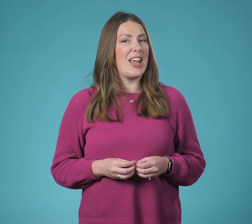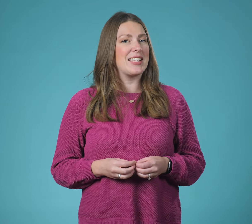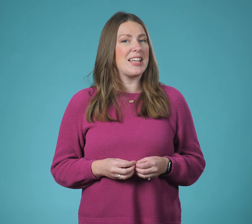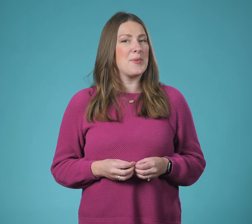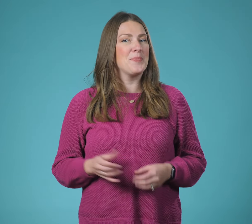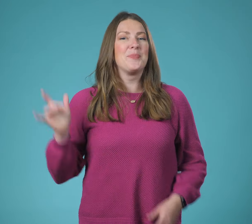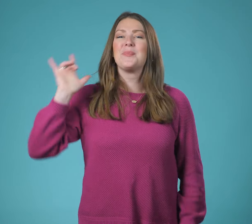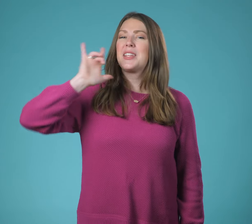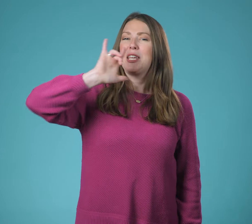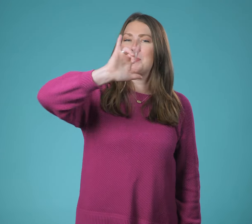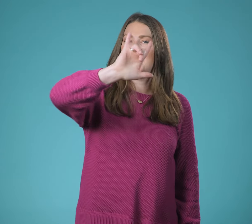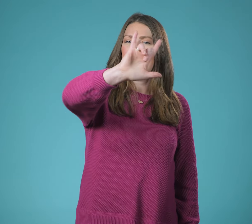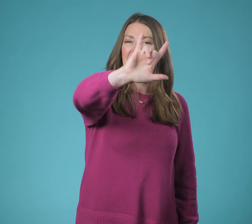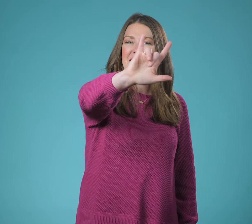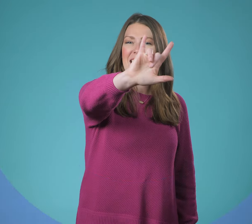next time keep learning how to sign